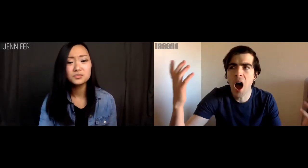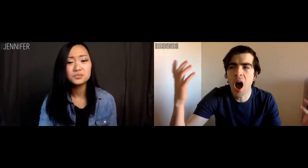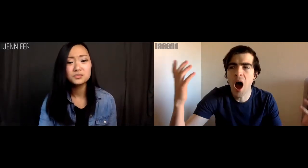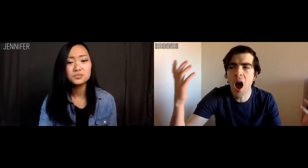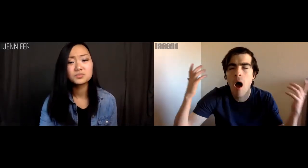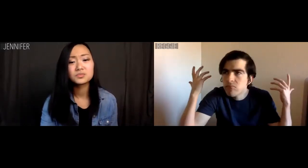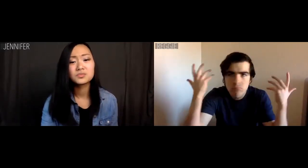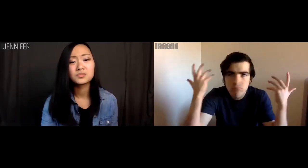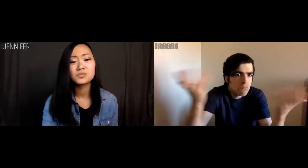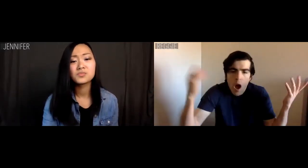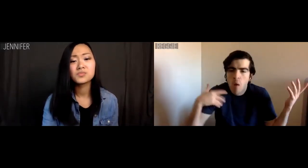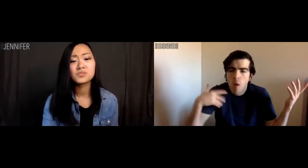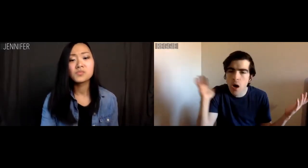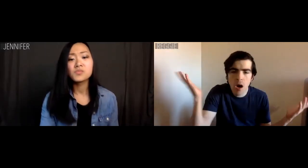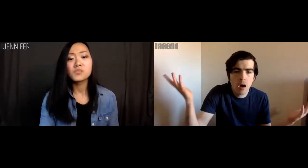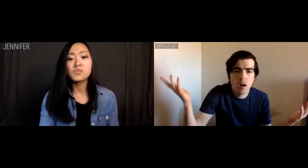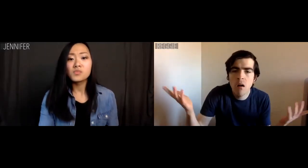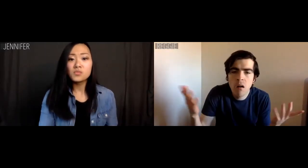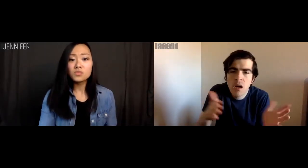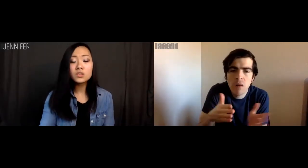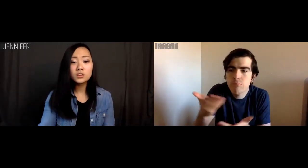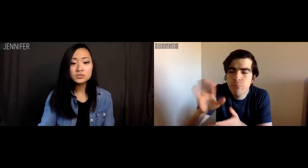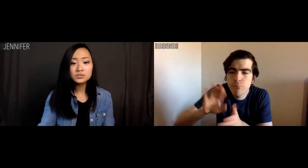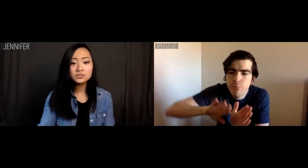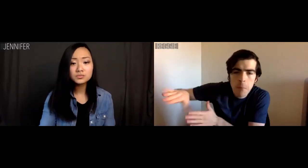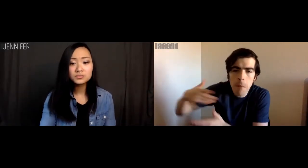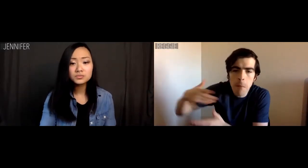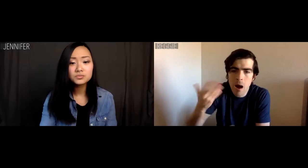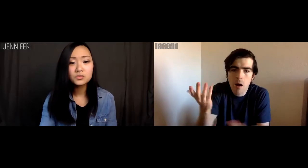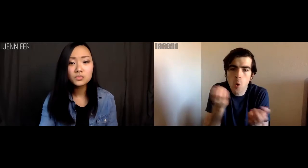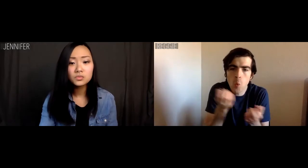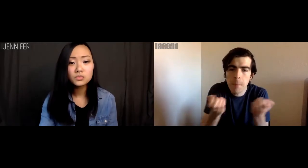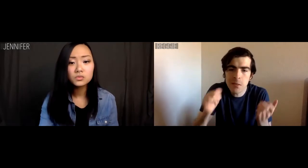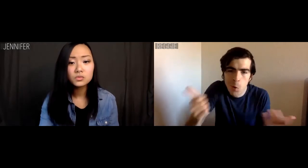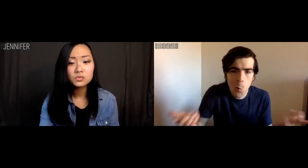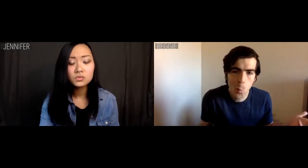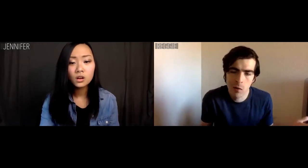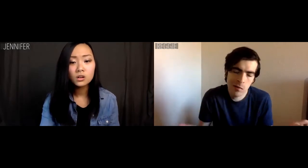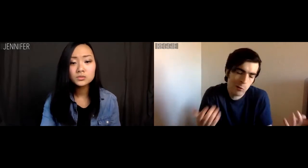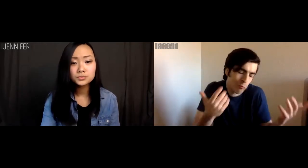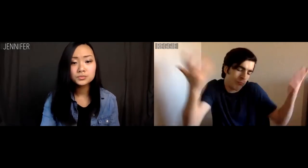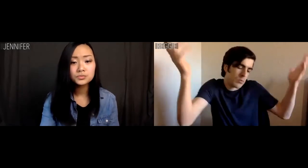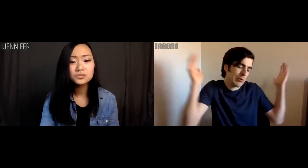Reggie: I'll clear out my equipment tomorrow.